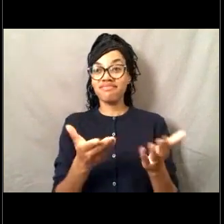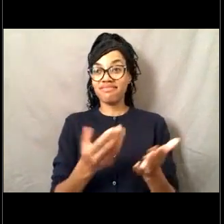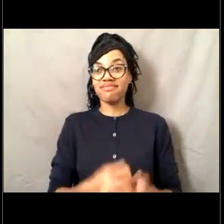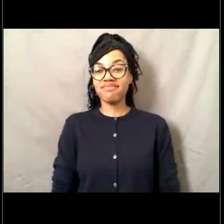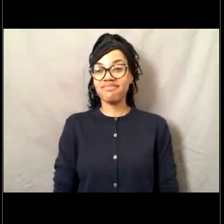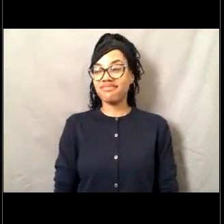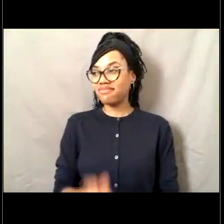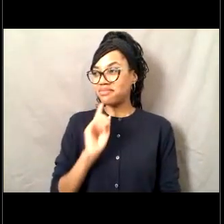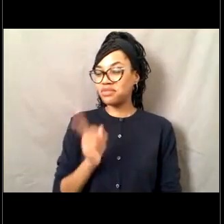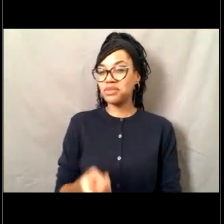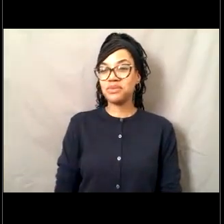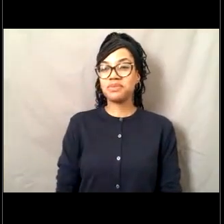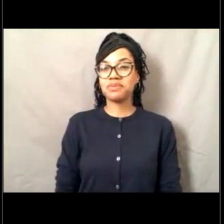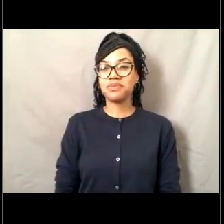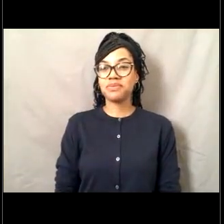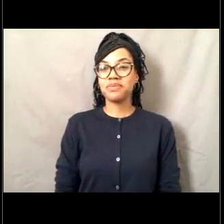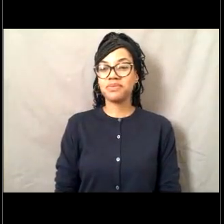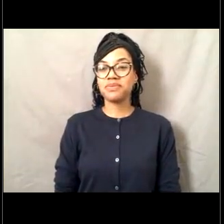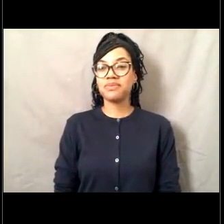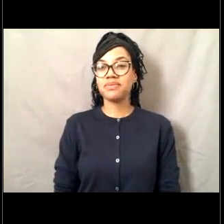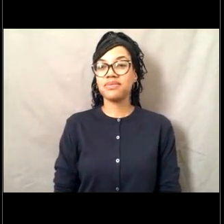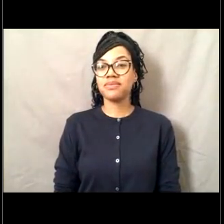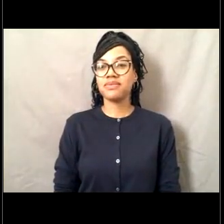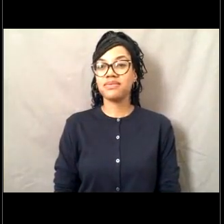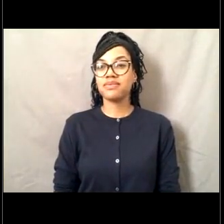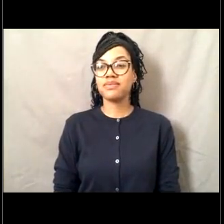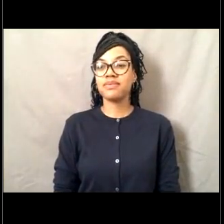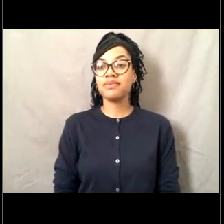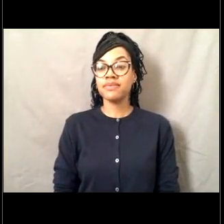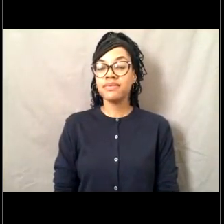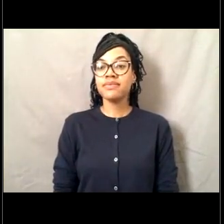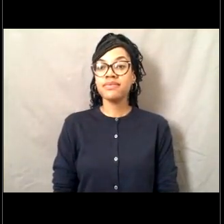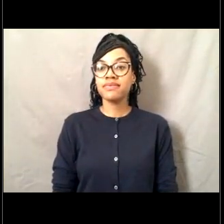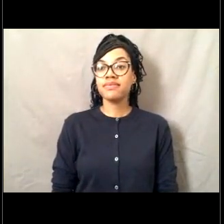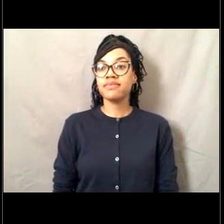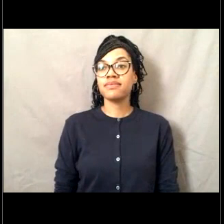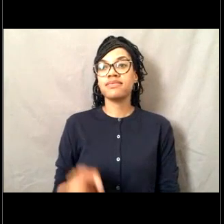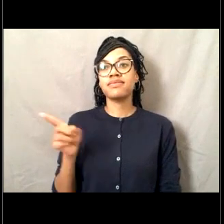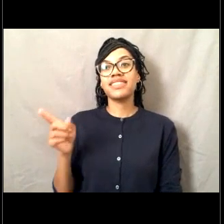Sure. All right. And as Lisa said, if you tuned in last week